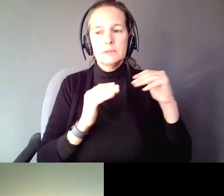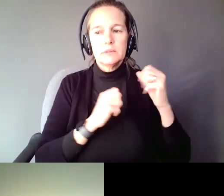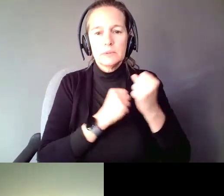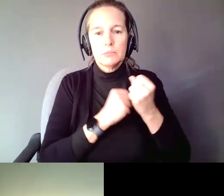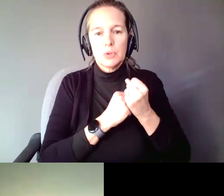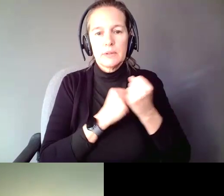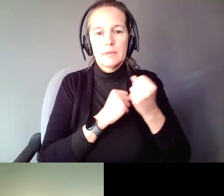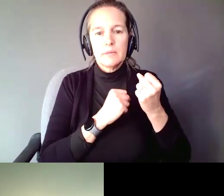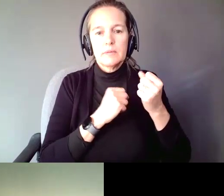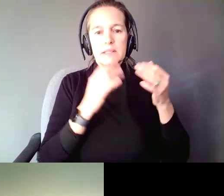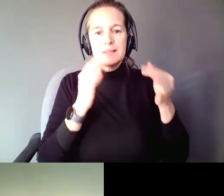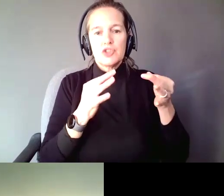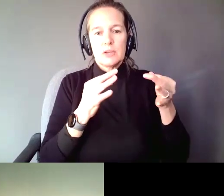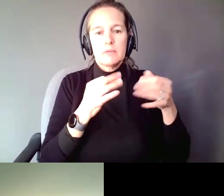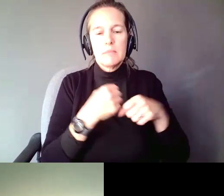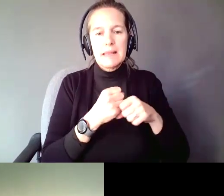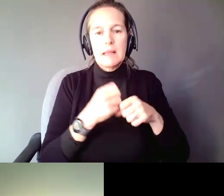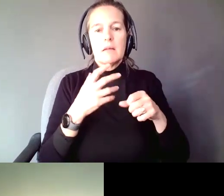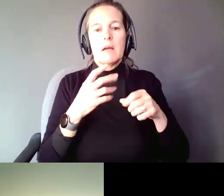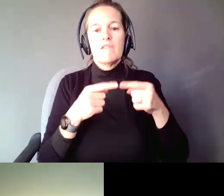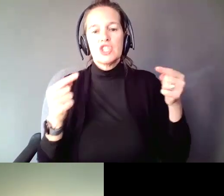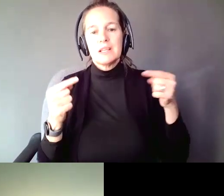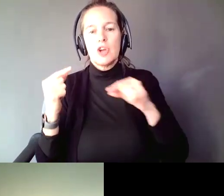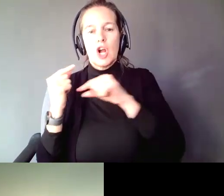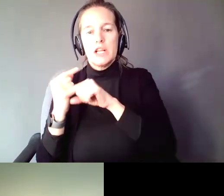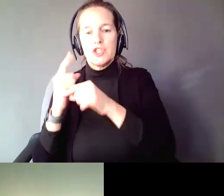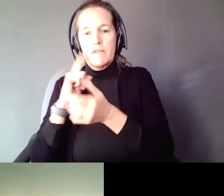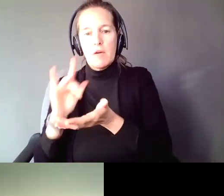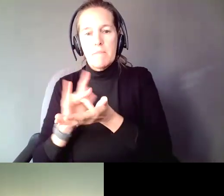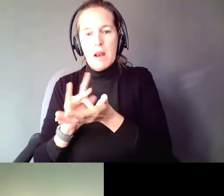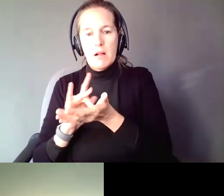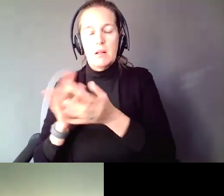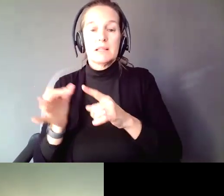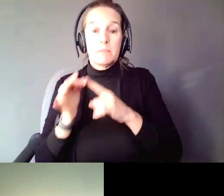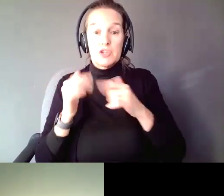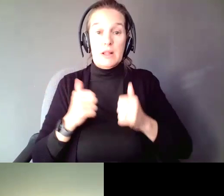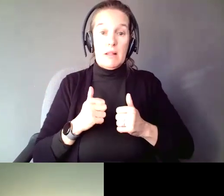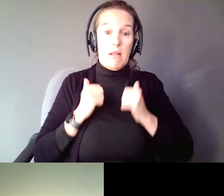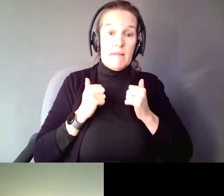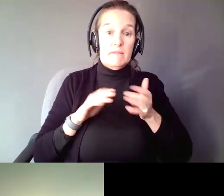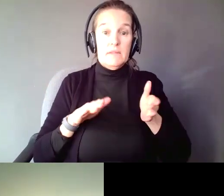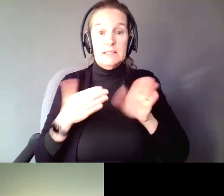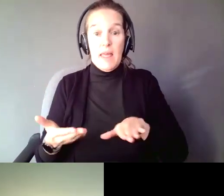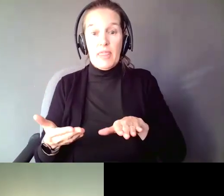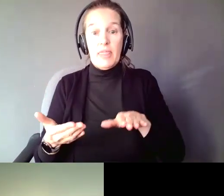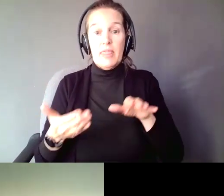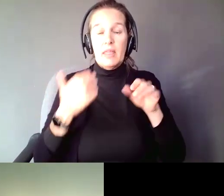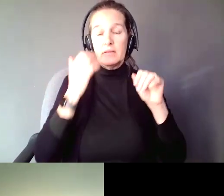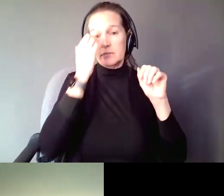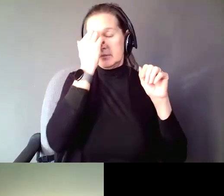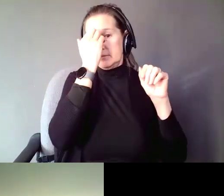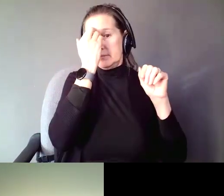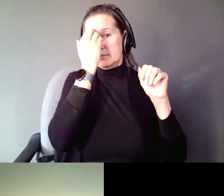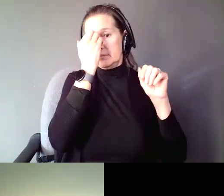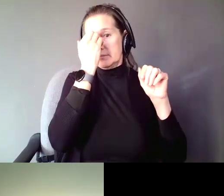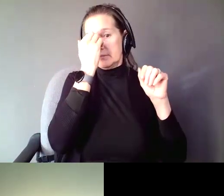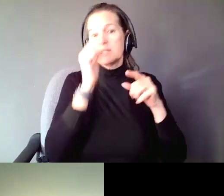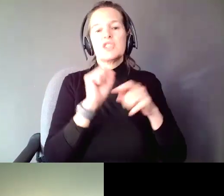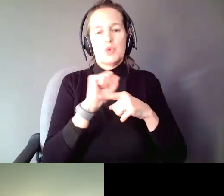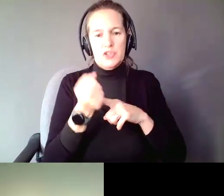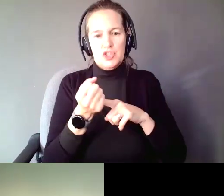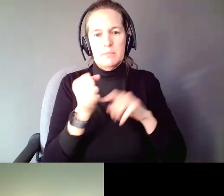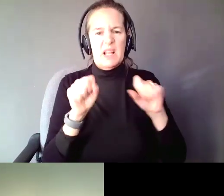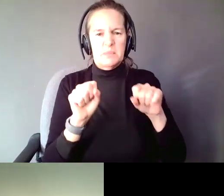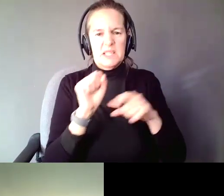versus guardianship for medical, especially in life, death possible situations due to expected